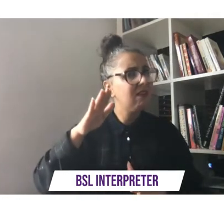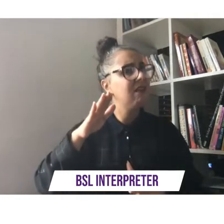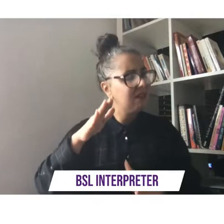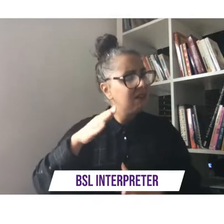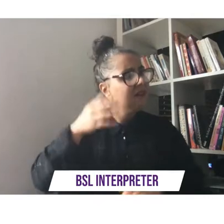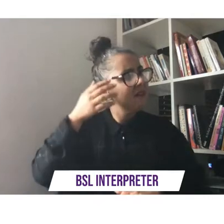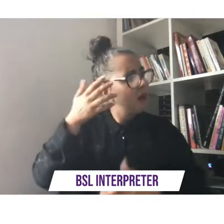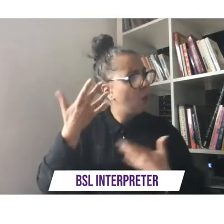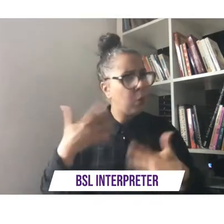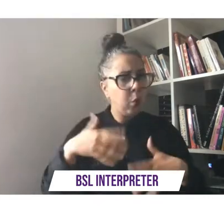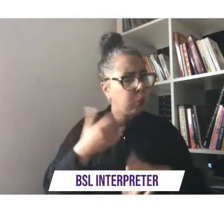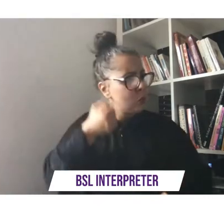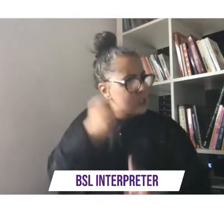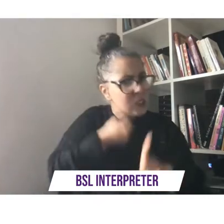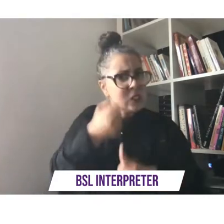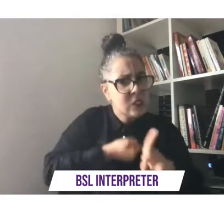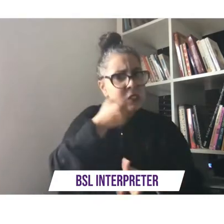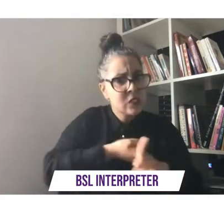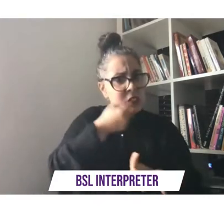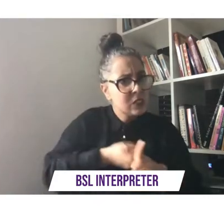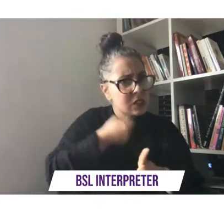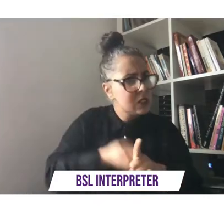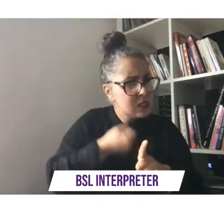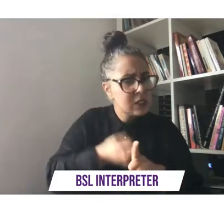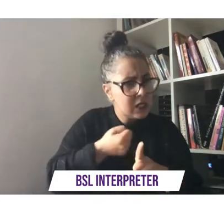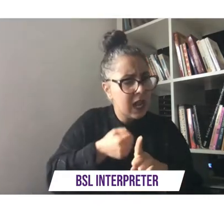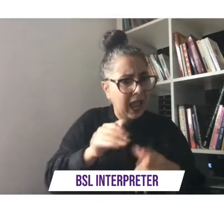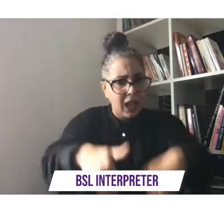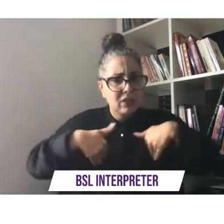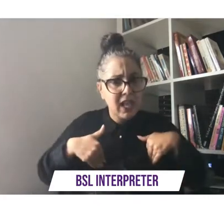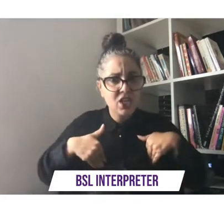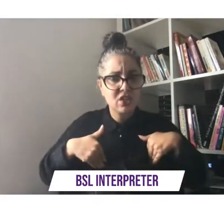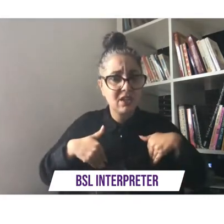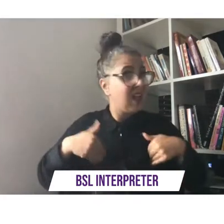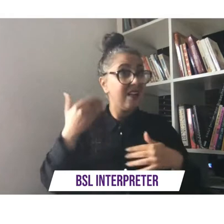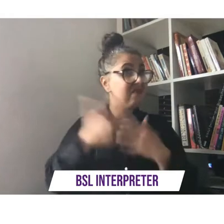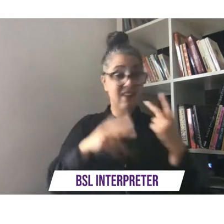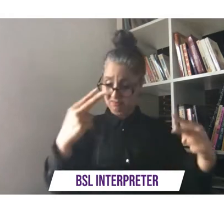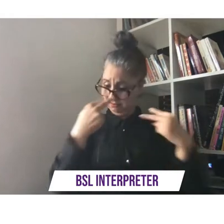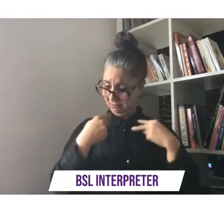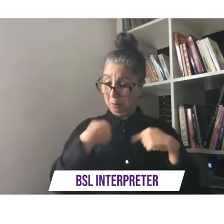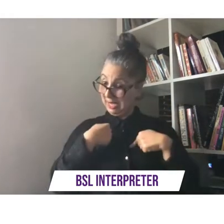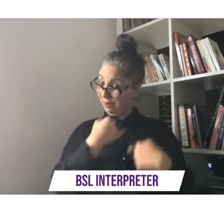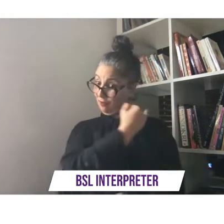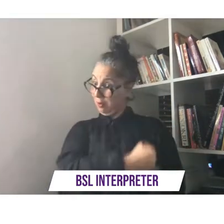protected i've never seen myself or been told that i was vulnerable um only by society and i